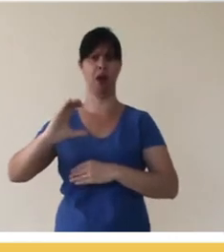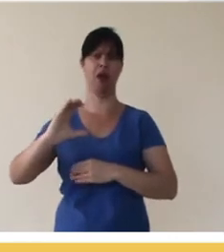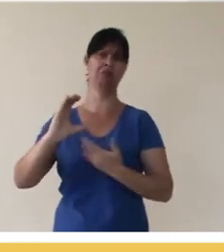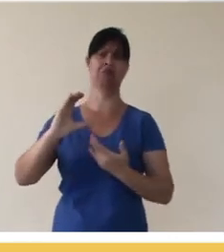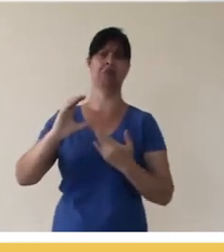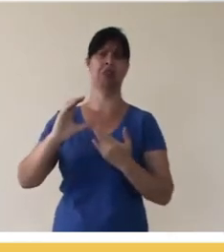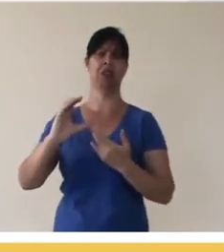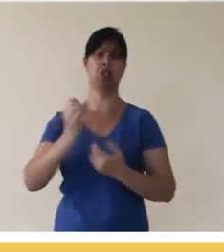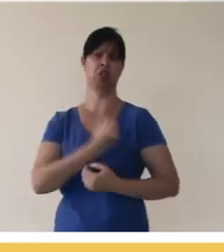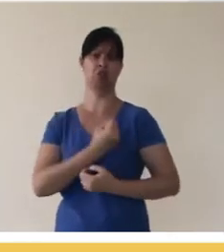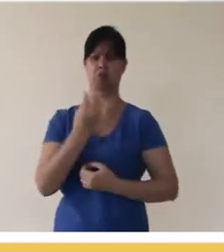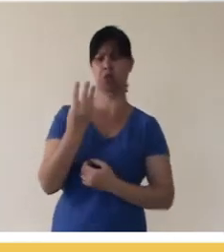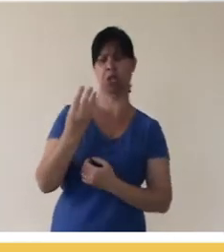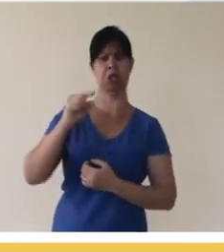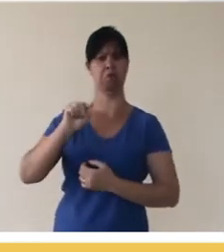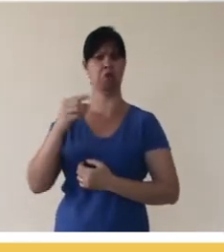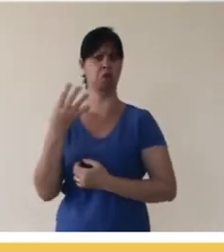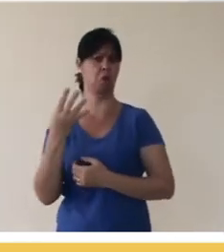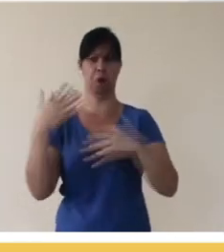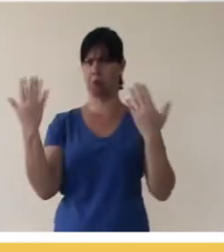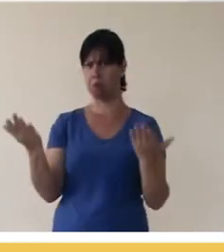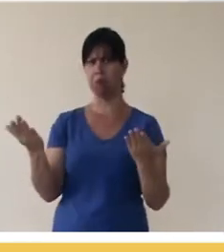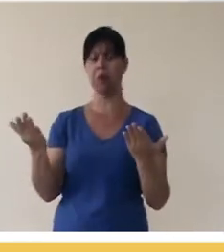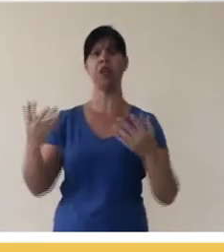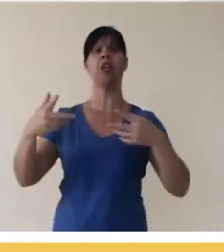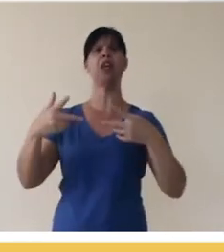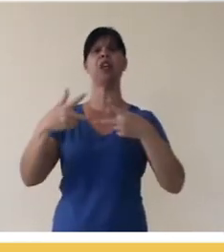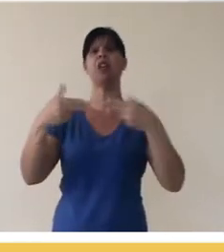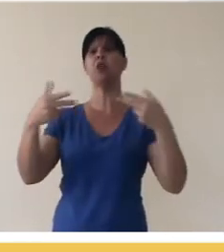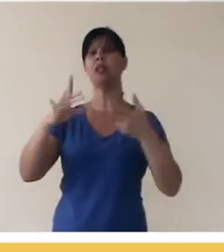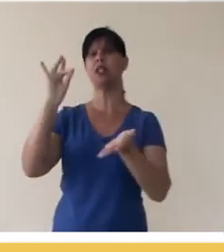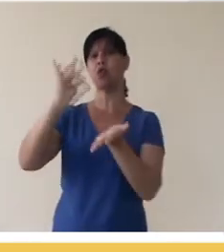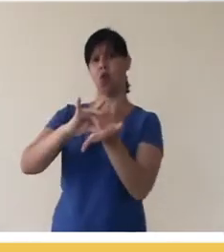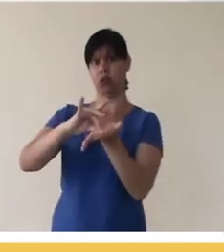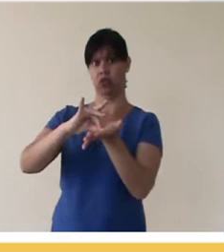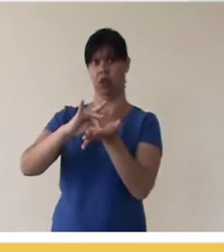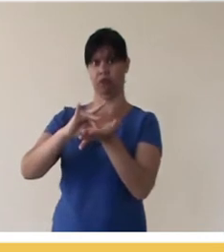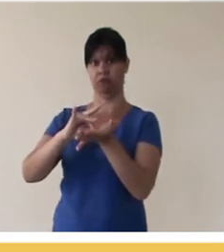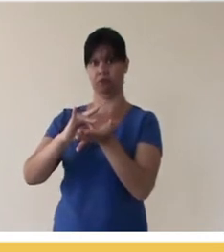Creative Commons license, version 3 or 4, whatever, and the address